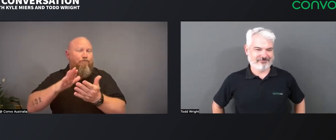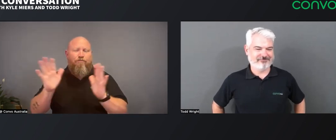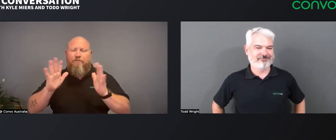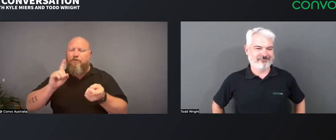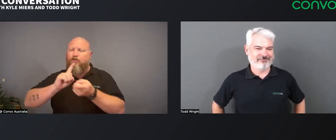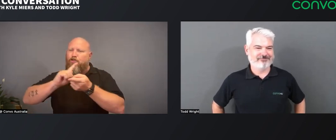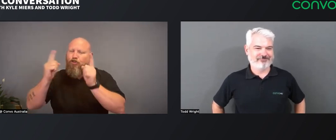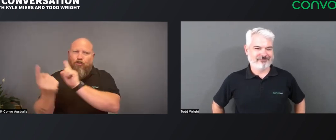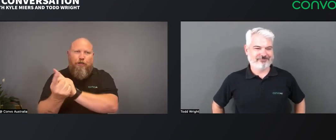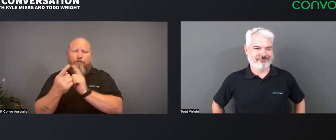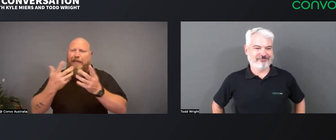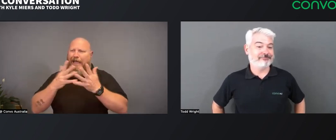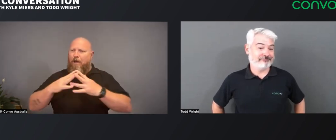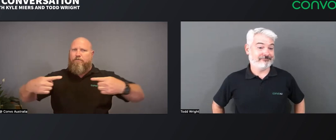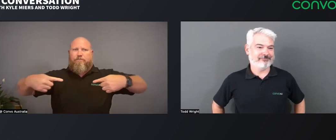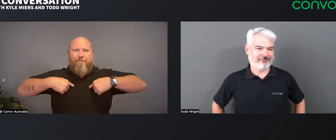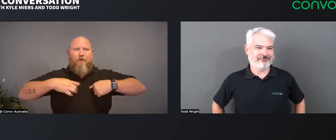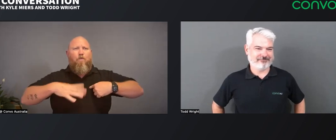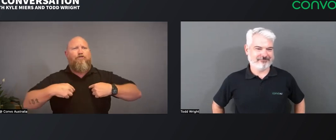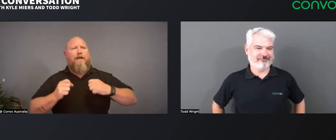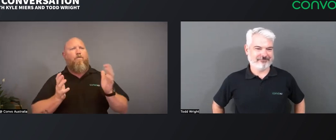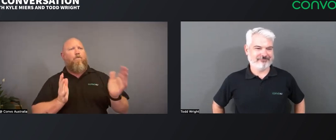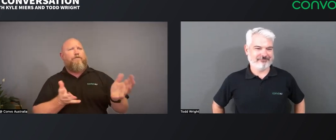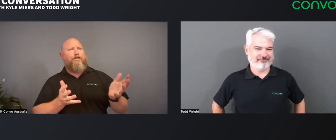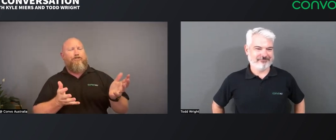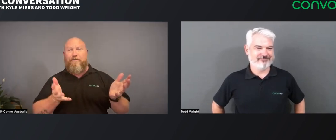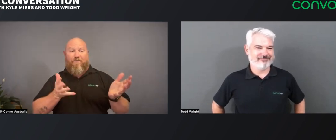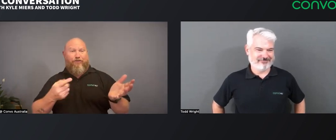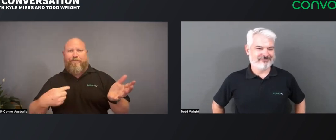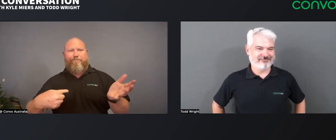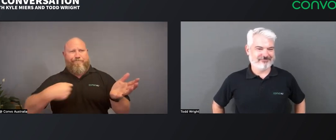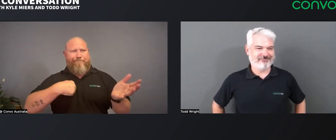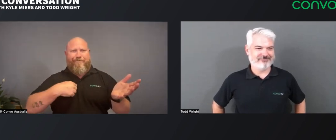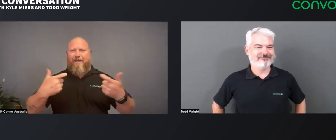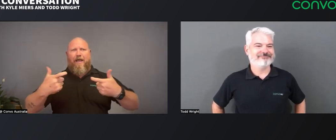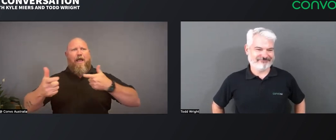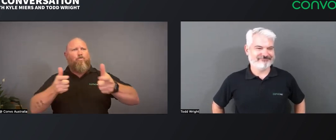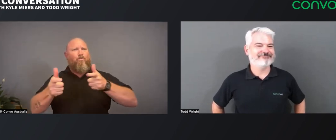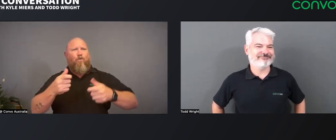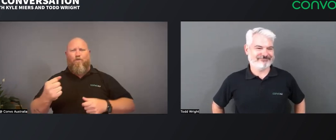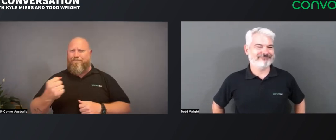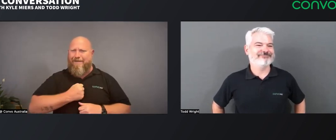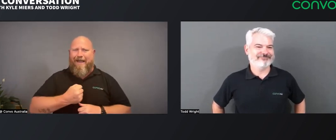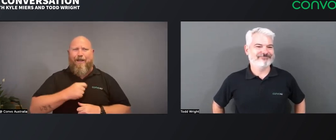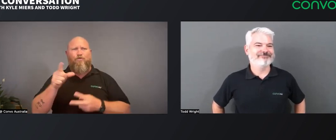We need to take a different approach to the traditional ways of providing interpreting services. I want to have meaningful conversations